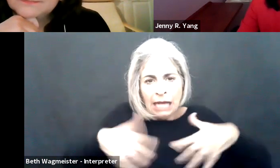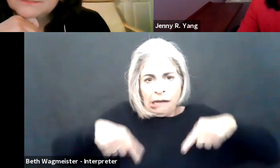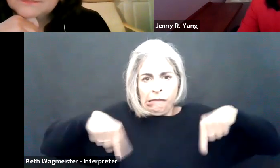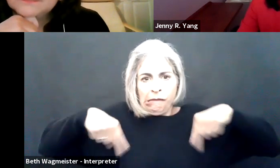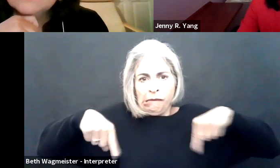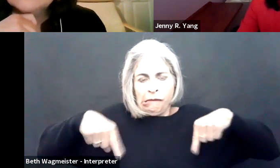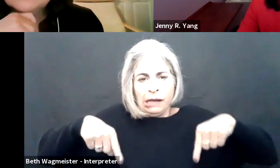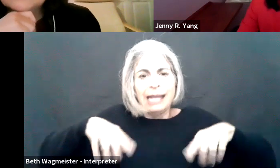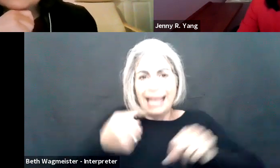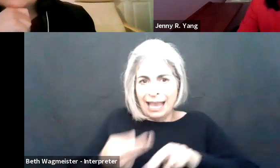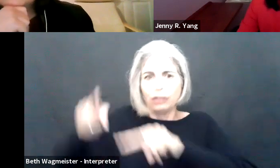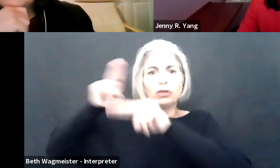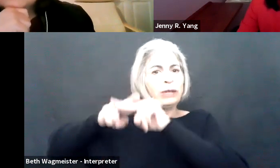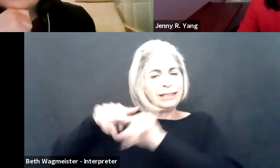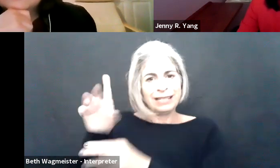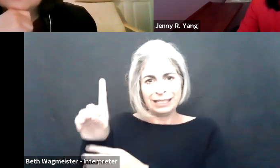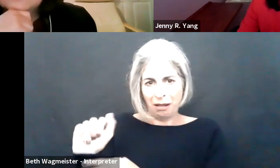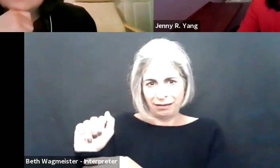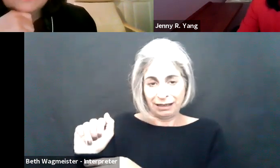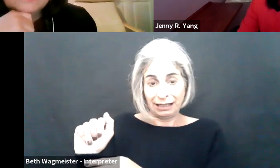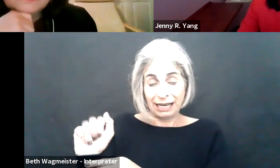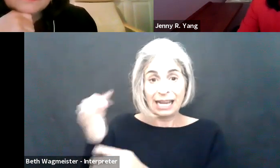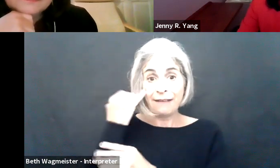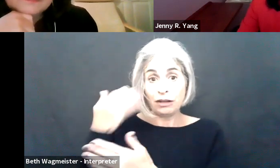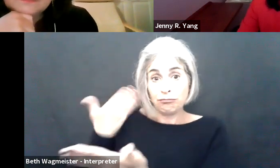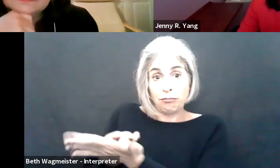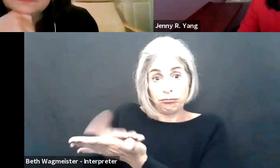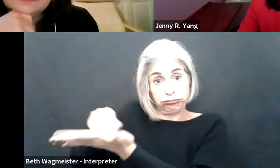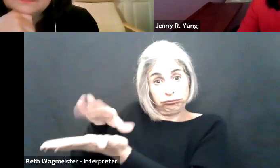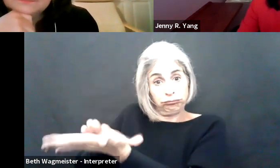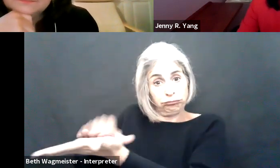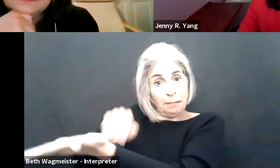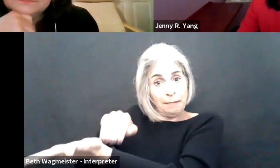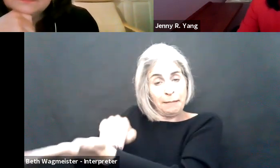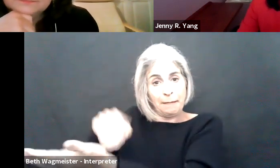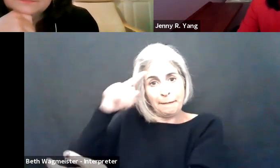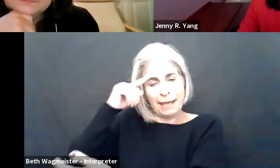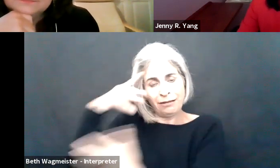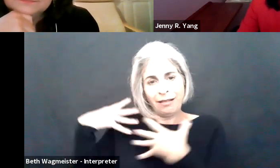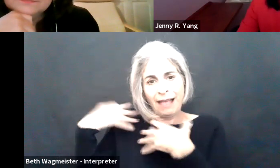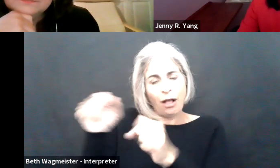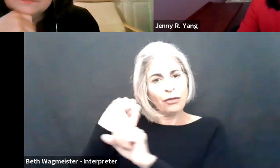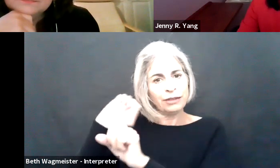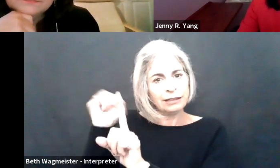managers to understand that fear and anxiety can rise to the level of a